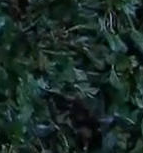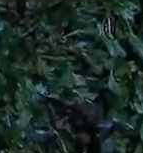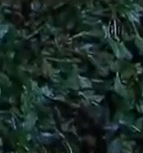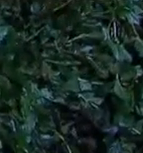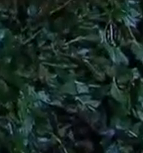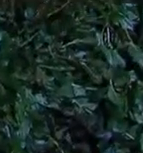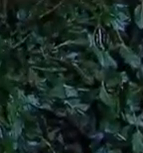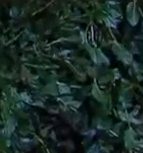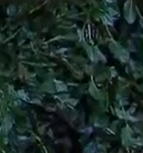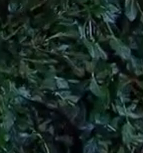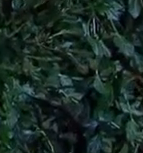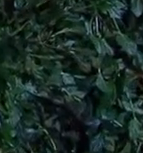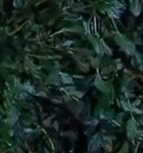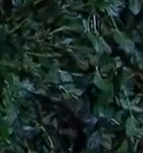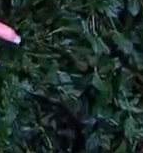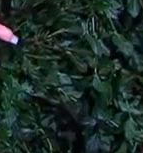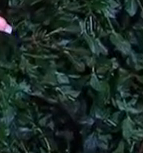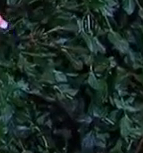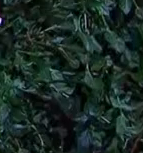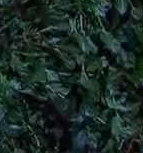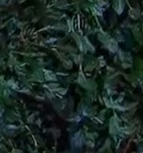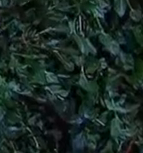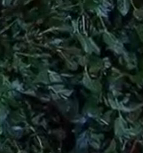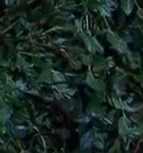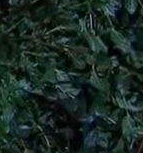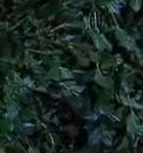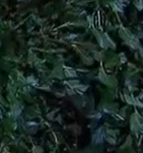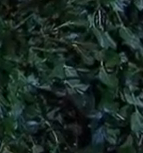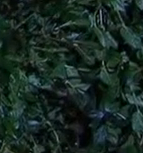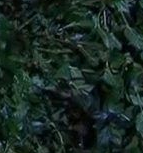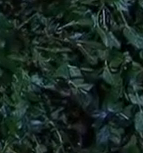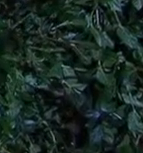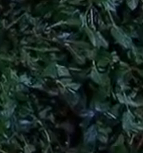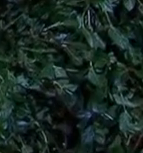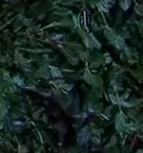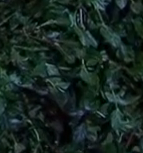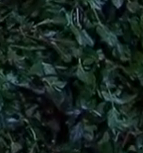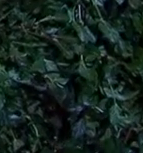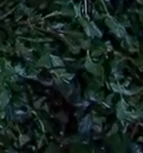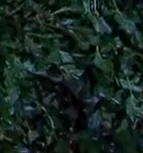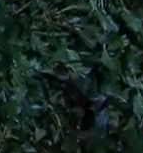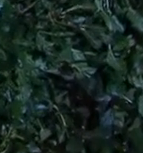Now, I get to interact with the winners for tonight, ... and really get a feel of how they feel.